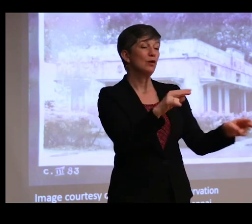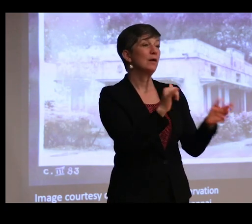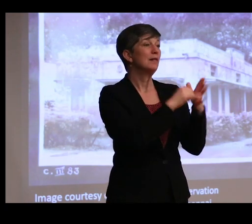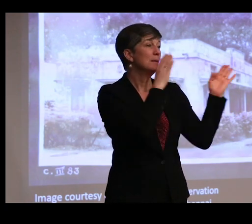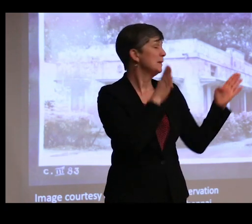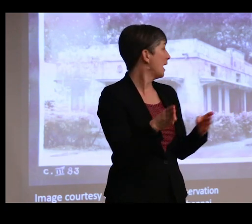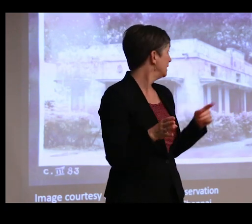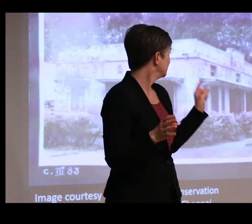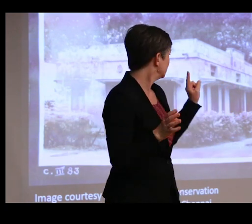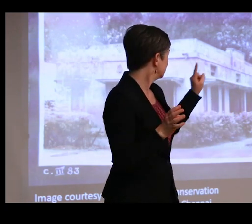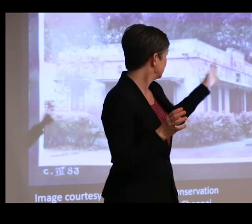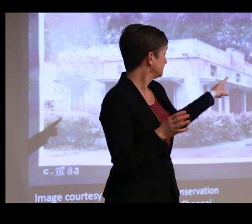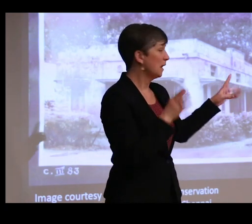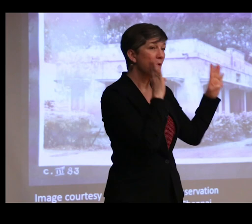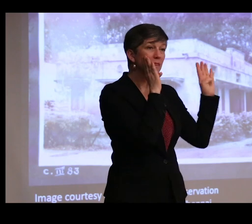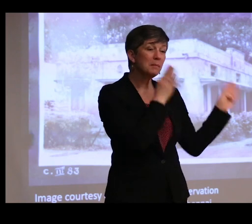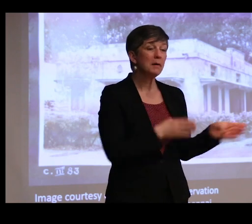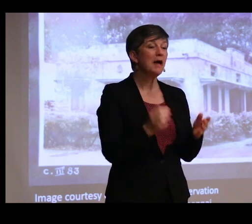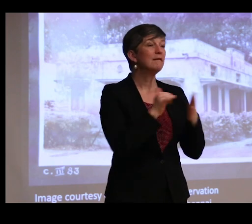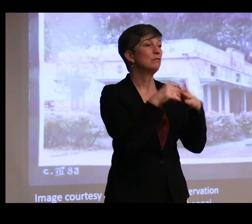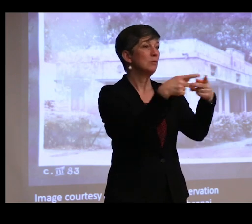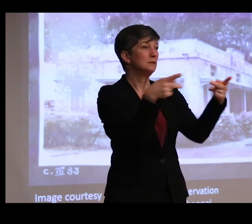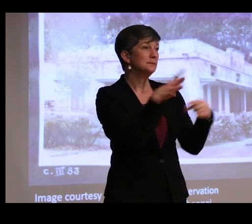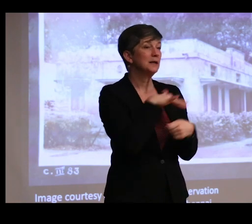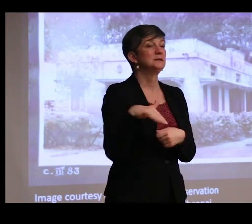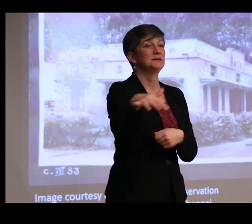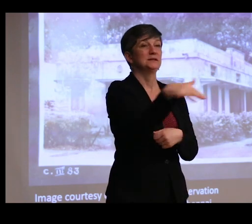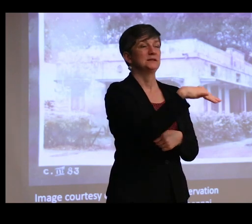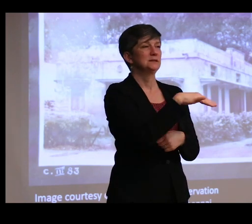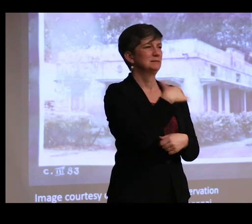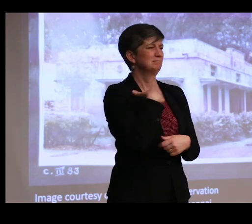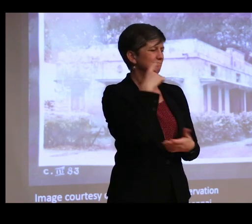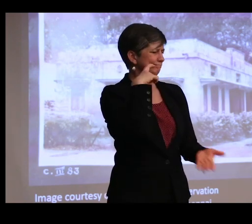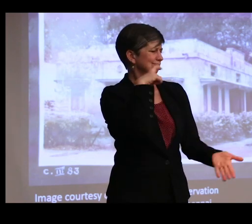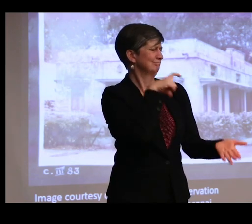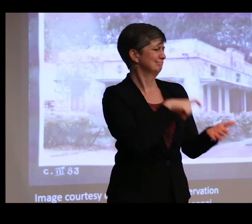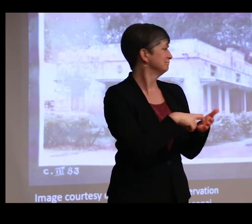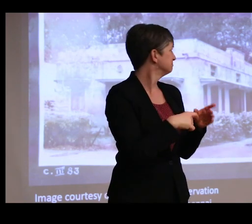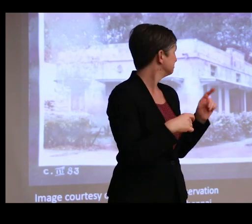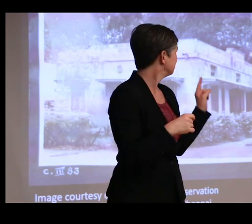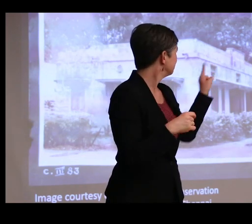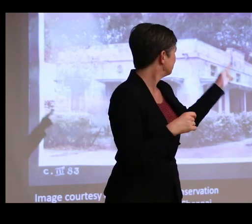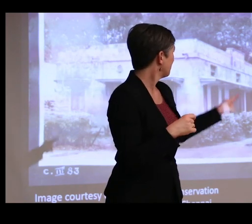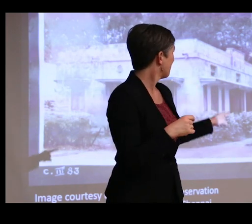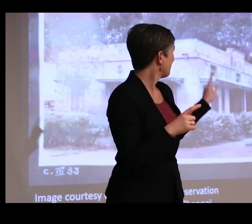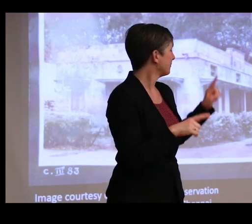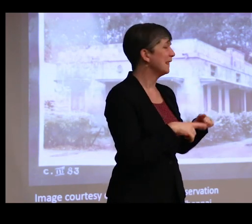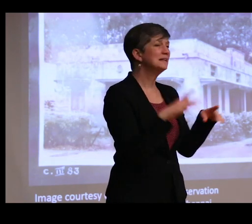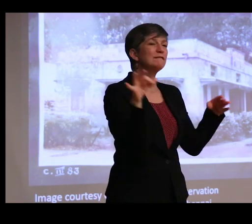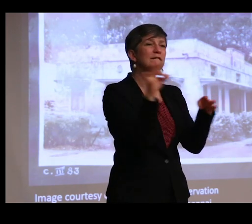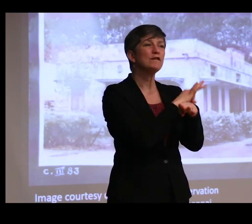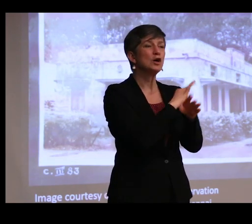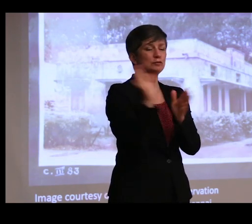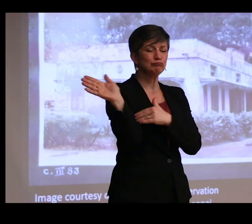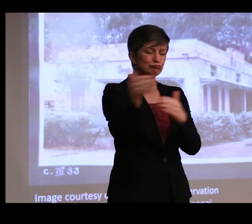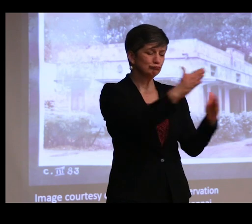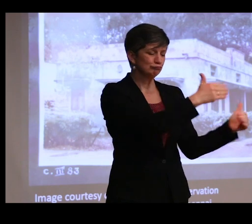so here's the plan for the space-- it strikes me that these spaces with these different functions--